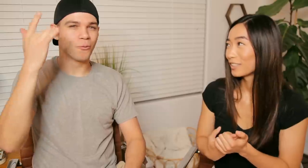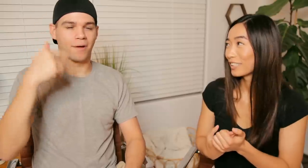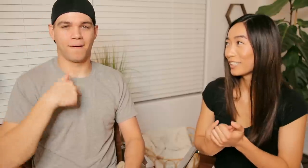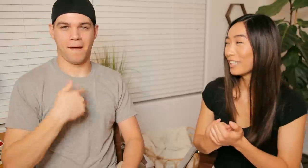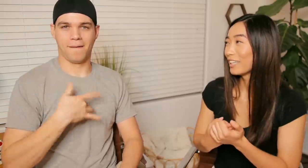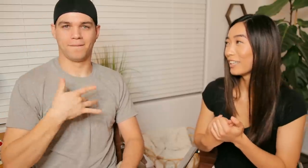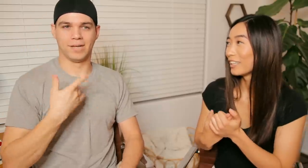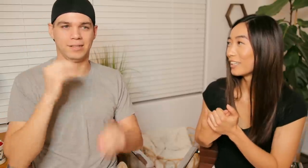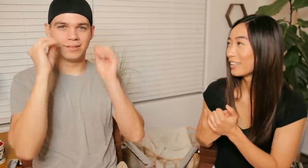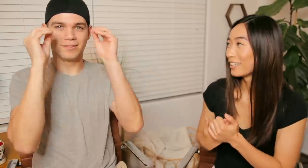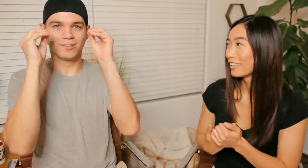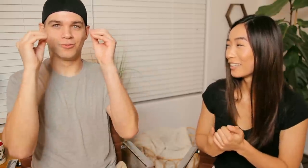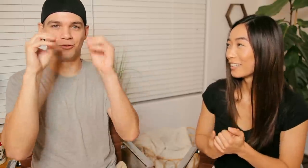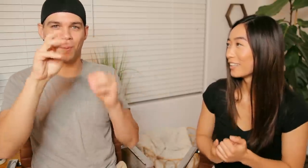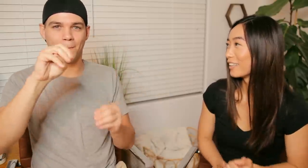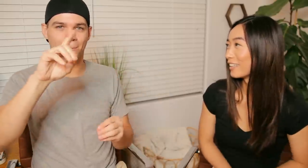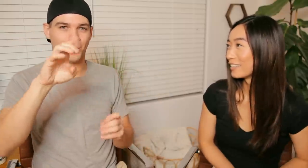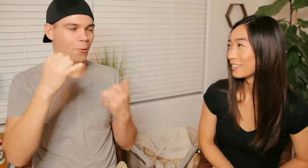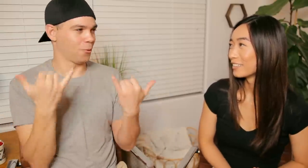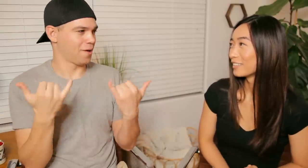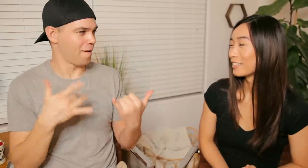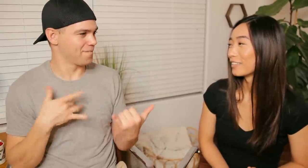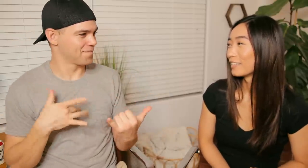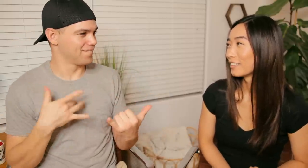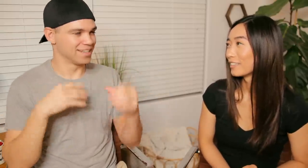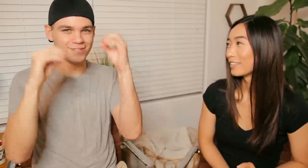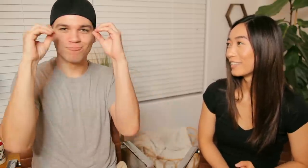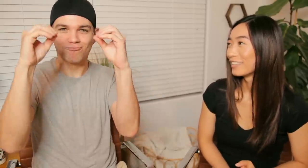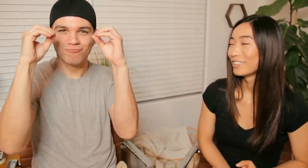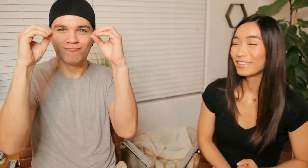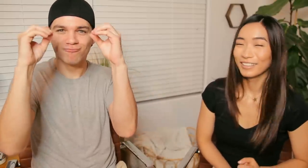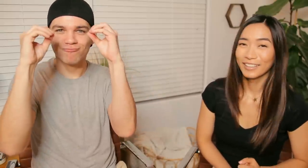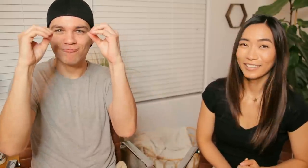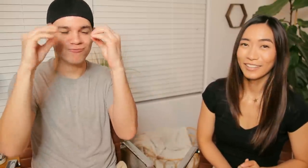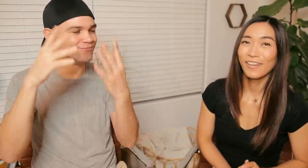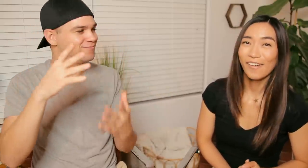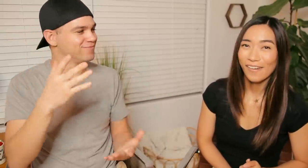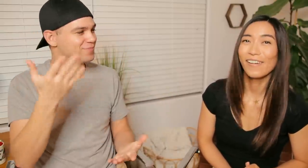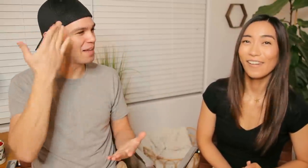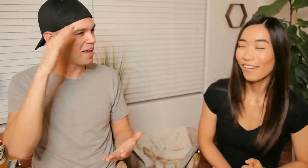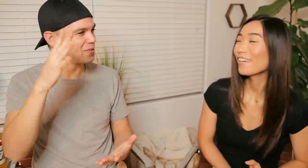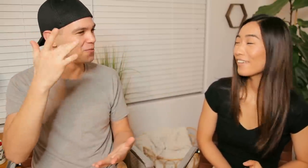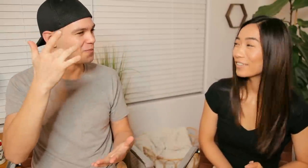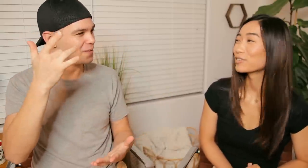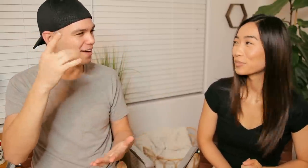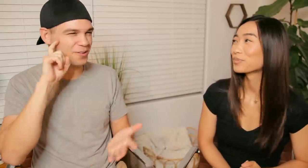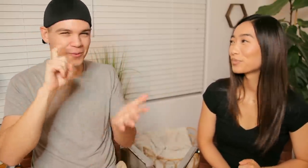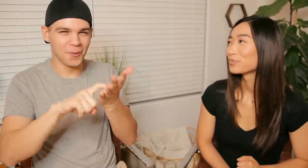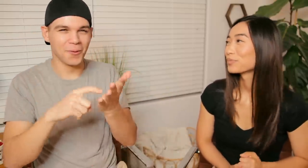I don't know why I feel like I'm in teaching mode right now I don't know why I'm teaching, I noticed?